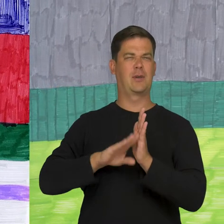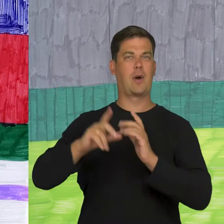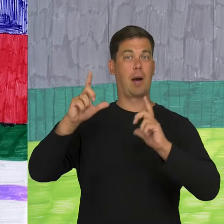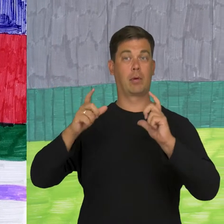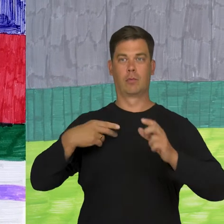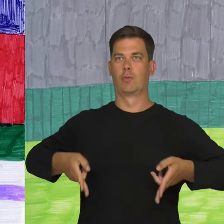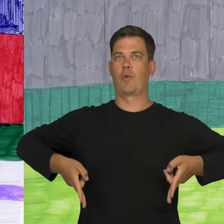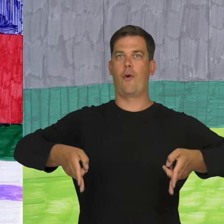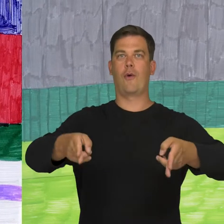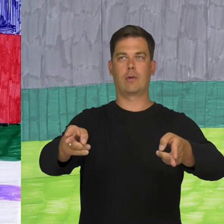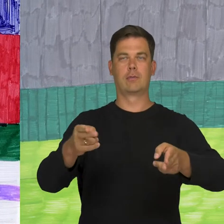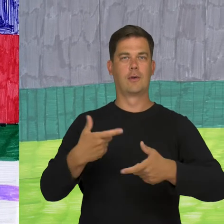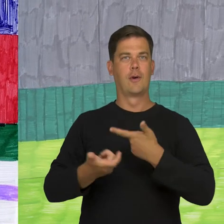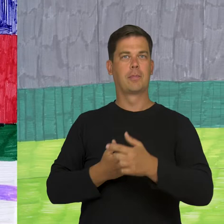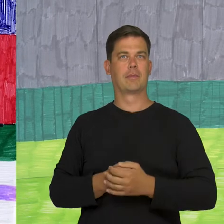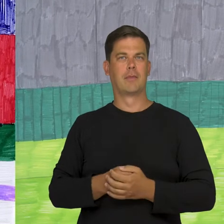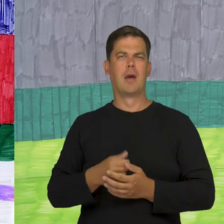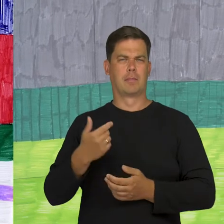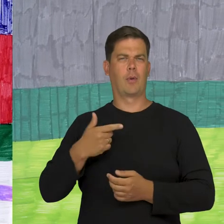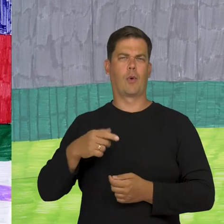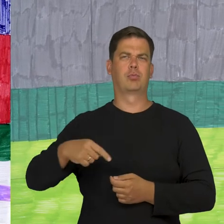by the train tracks. We did a circle.